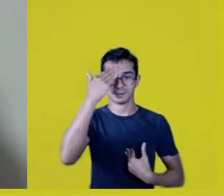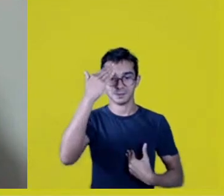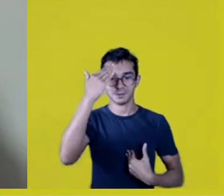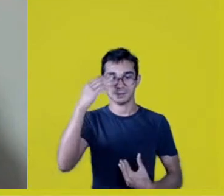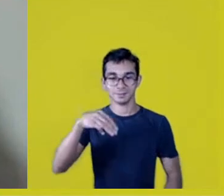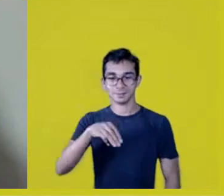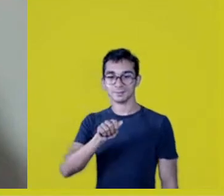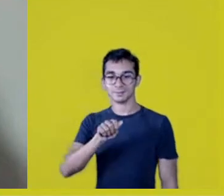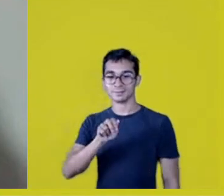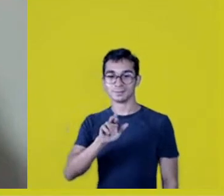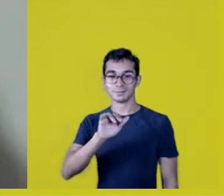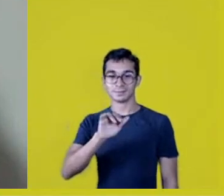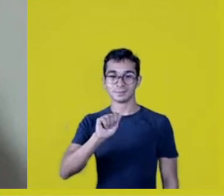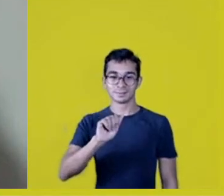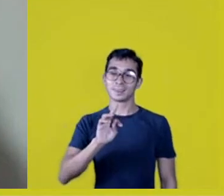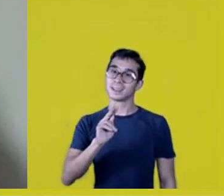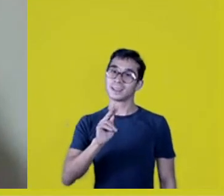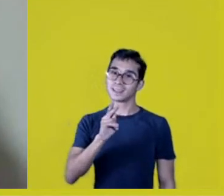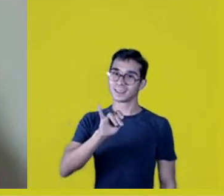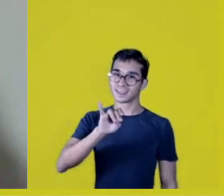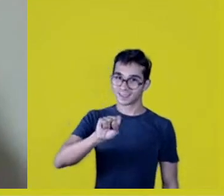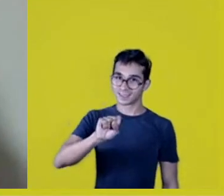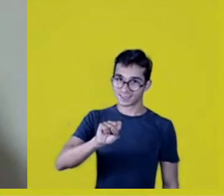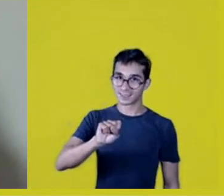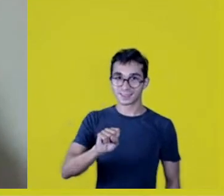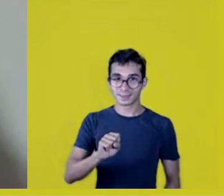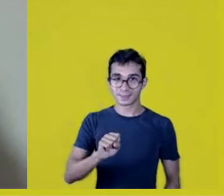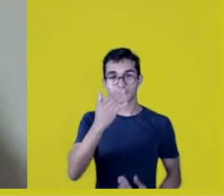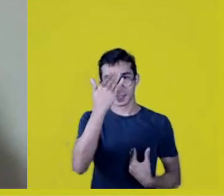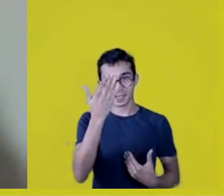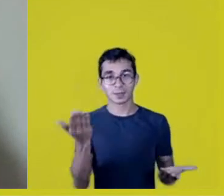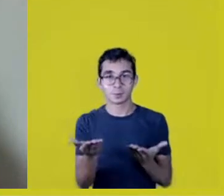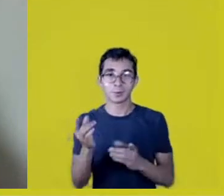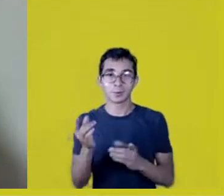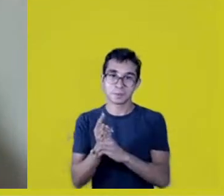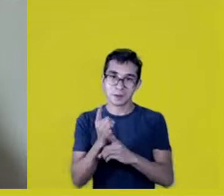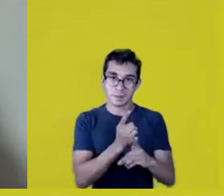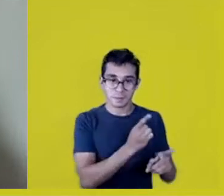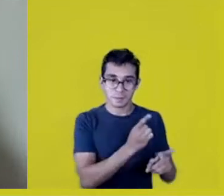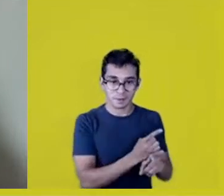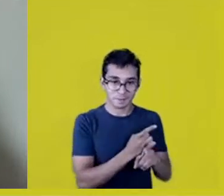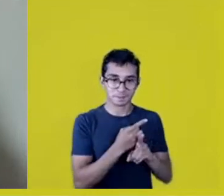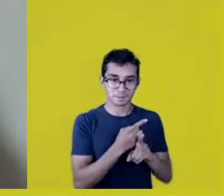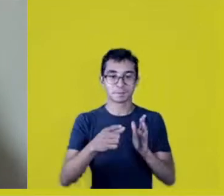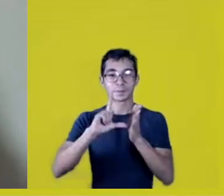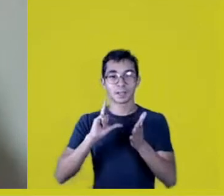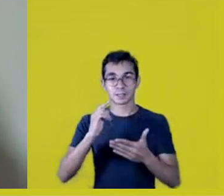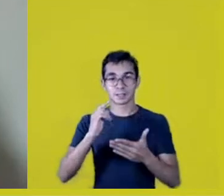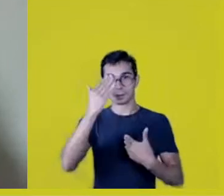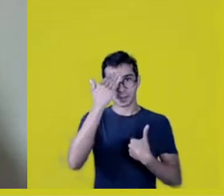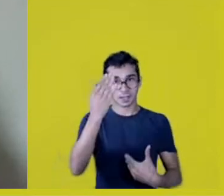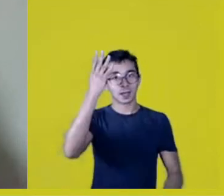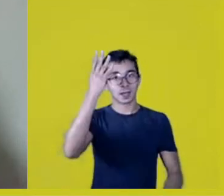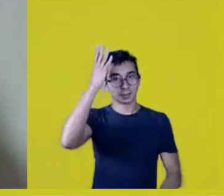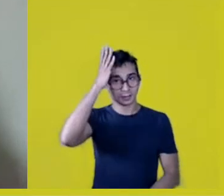We’re closing today’s meeting, but first, on behalf of Sesc, my deepest thanks